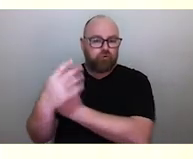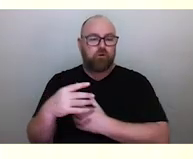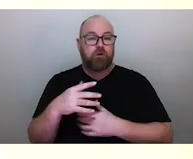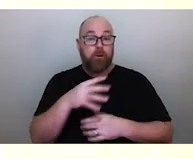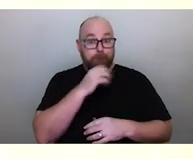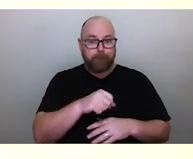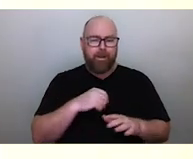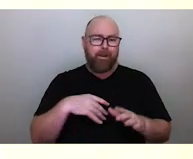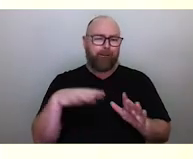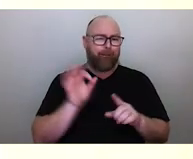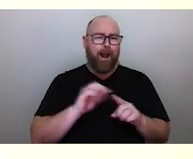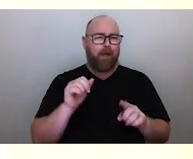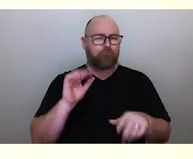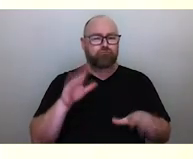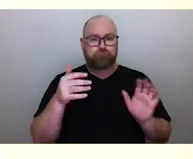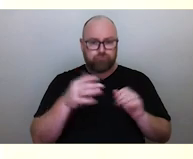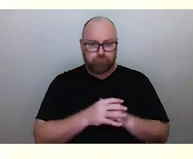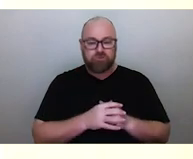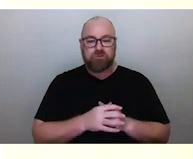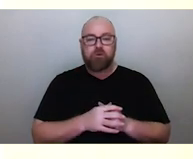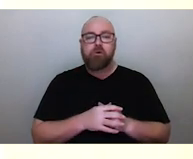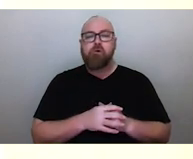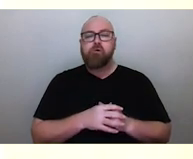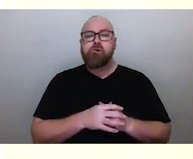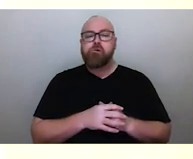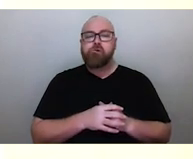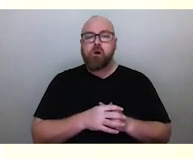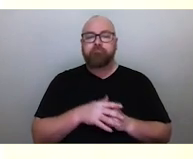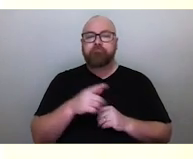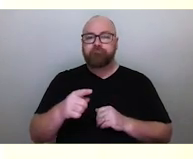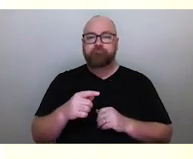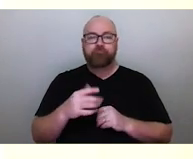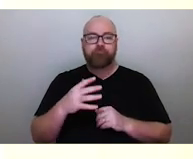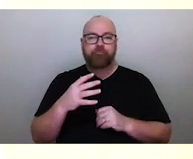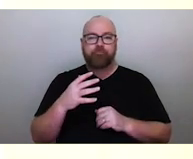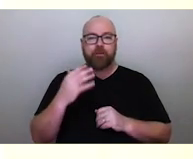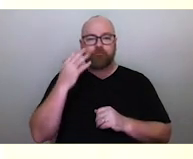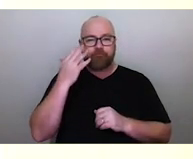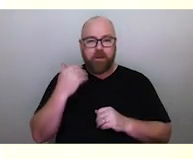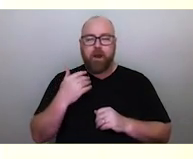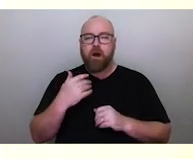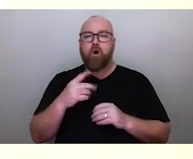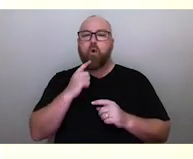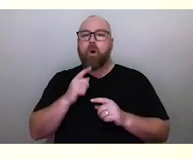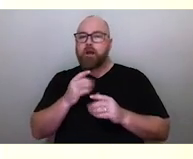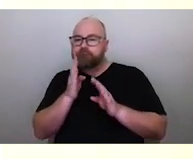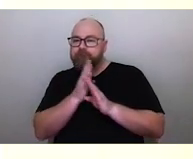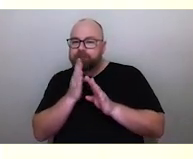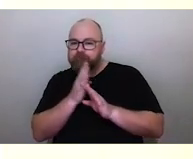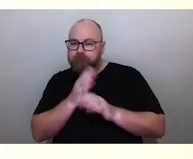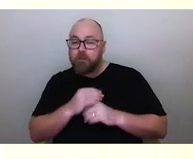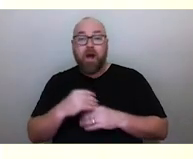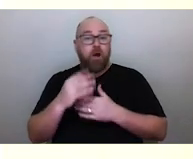the colours of the (Reggae?) flag, which one Elder explained to me. The females stay inside the bushes, when you see them out and about fluttering around